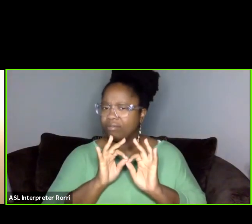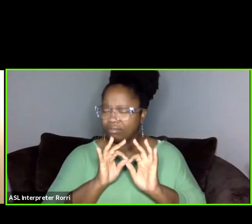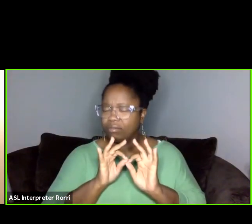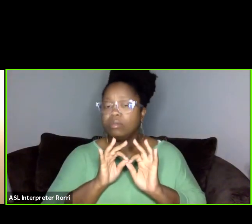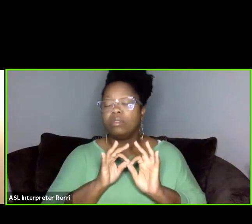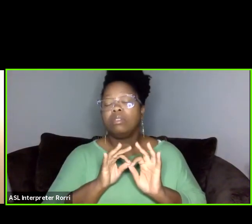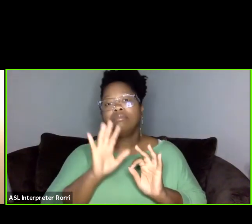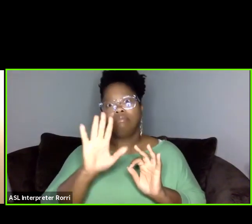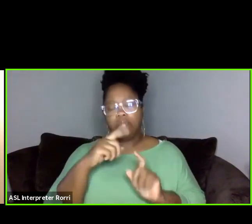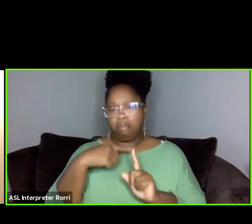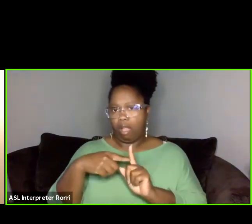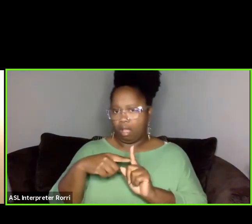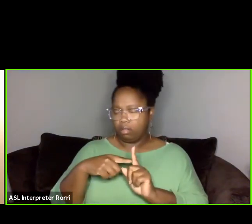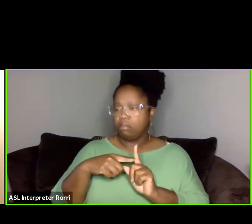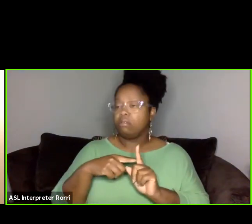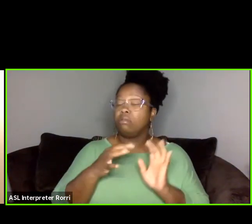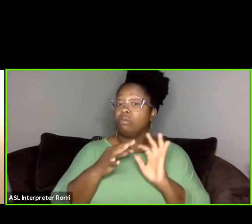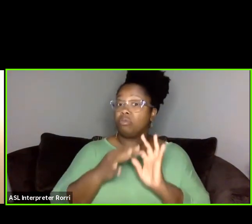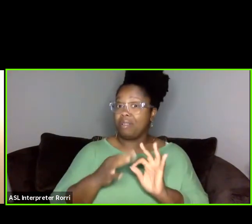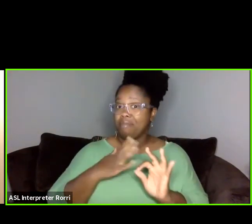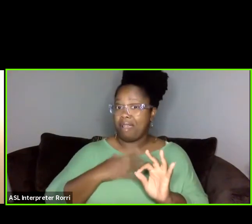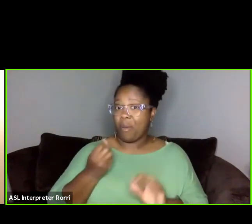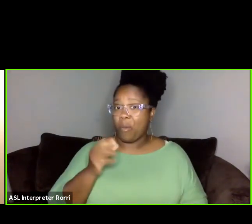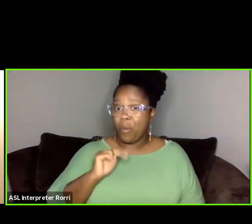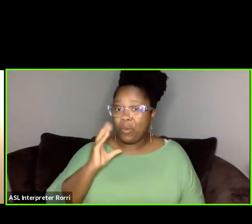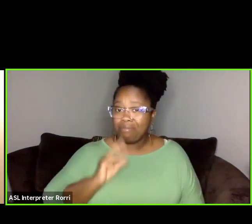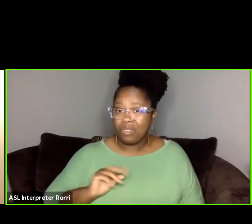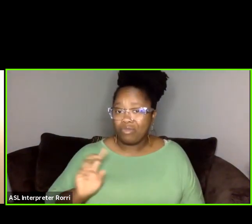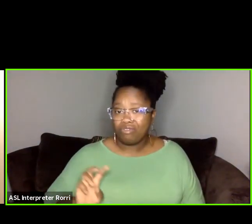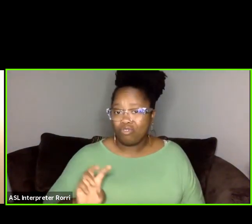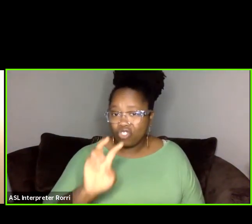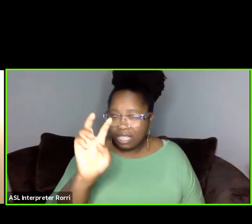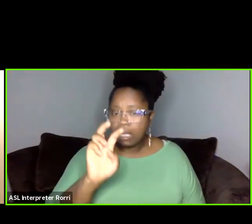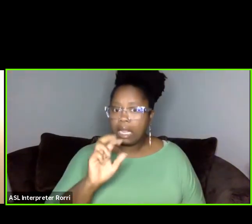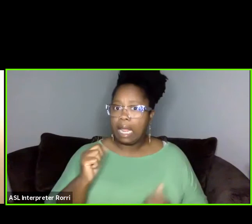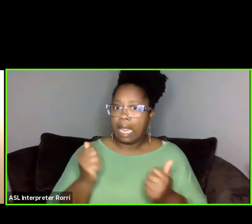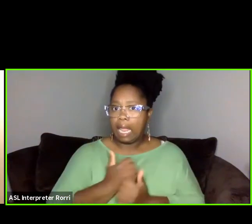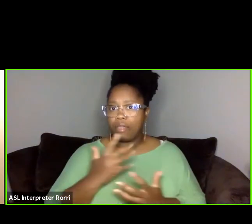of my own journey is that everything I do is purpose driven.